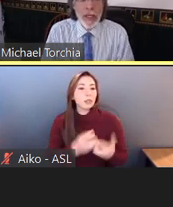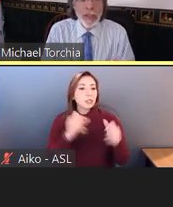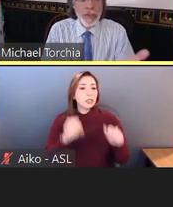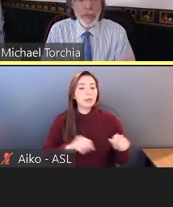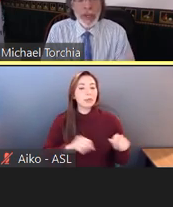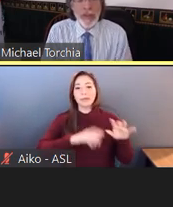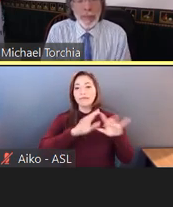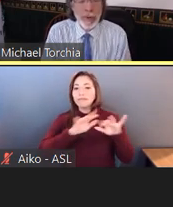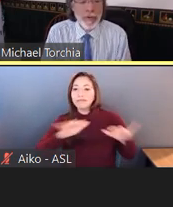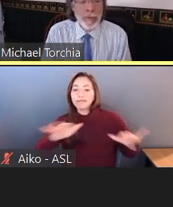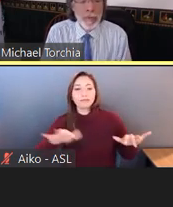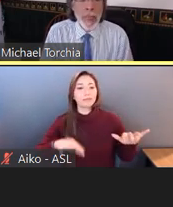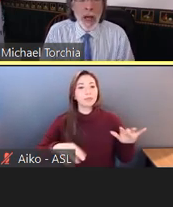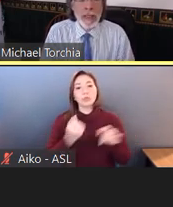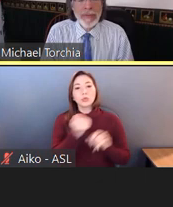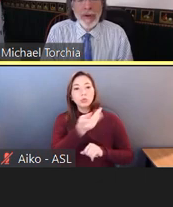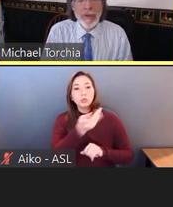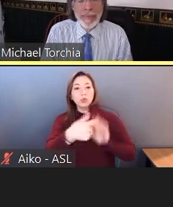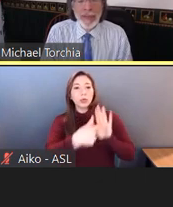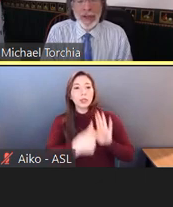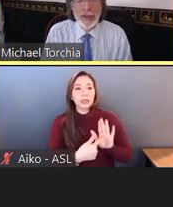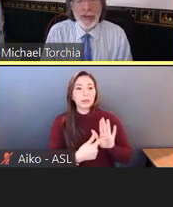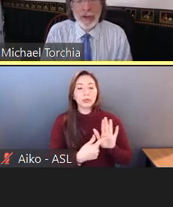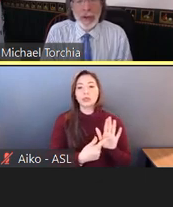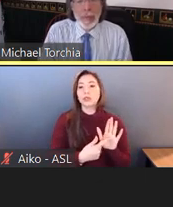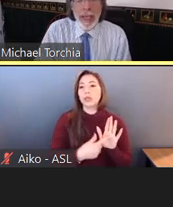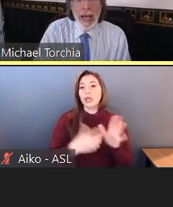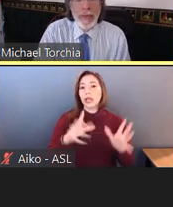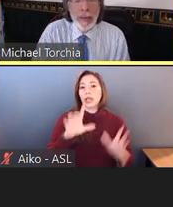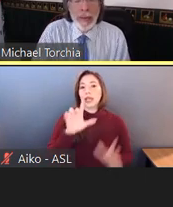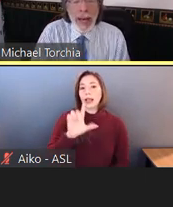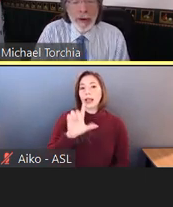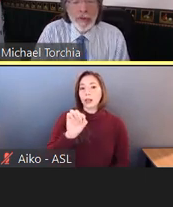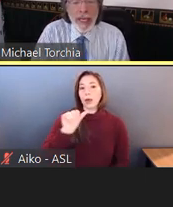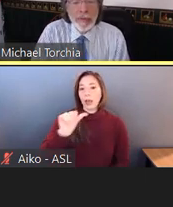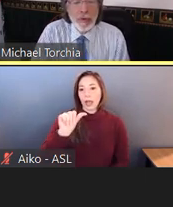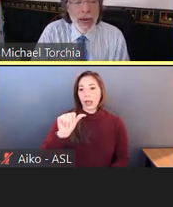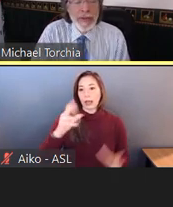So some examples, a leave of absence beyond the amount of leave granted